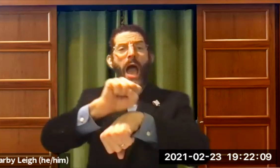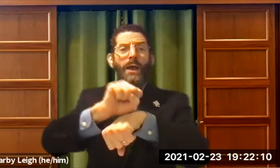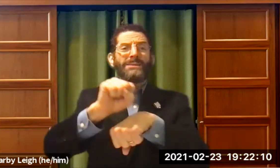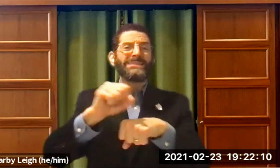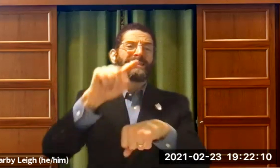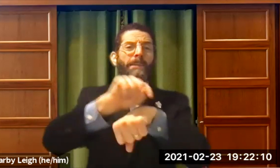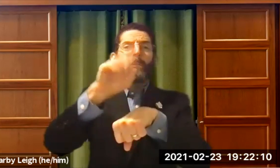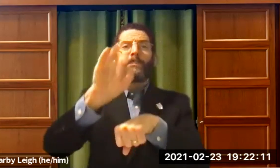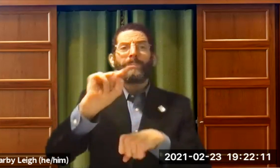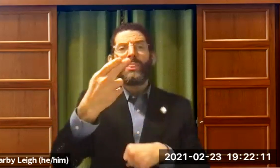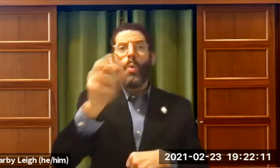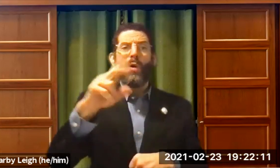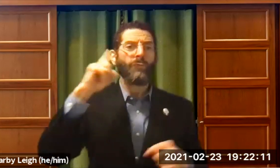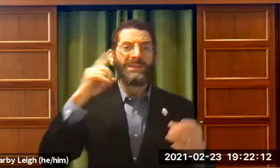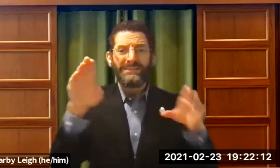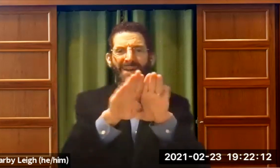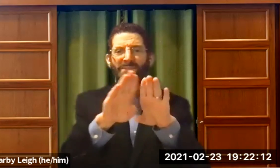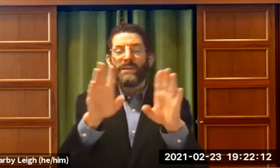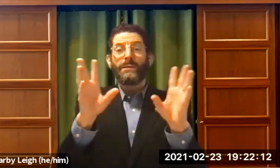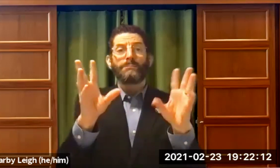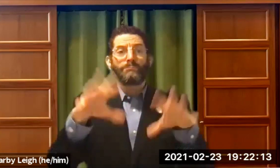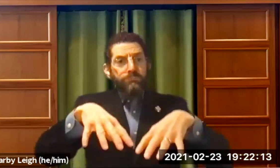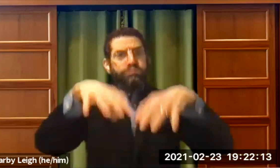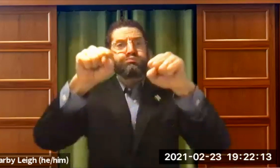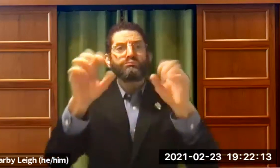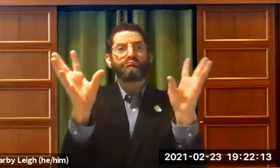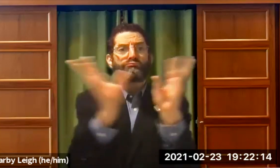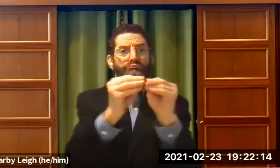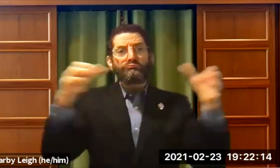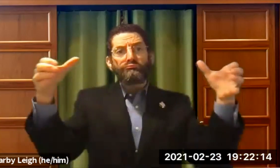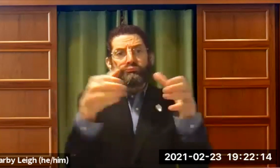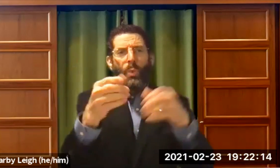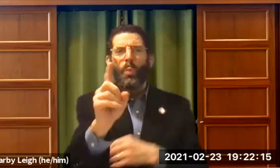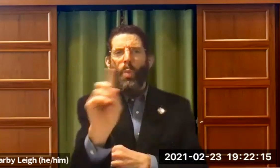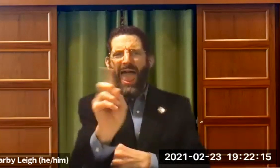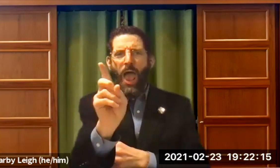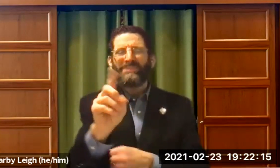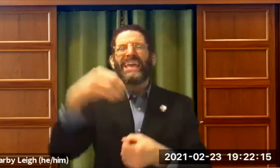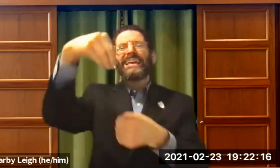really hard at that synagogue or temple Beth or of the deaf . We got to